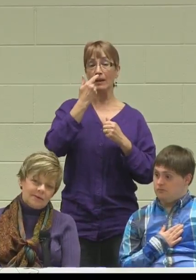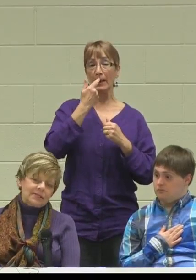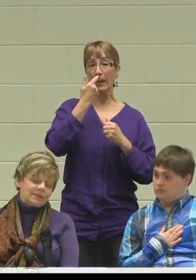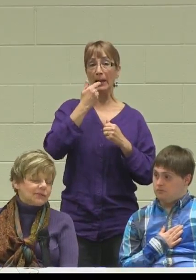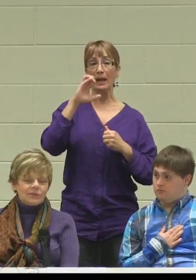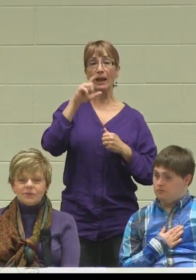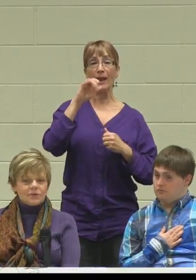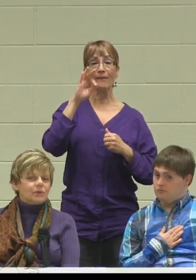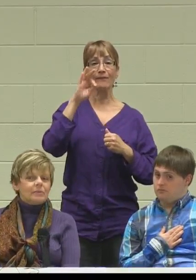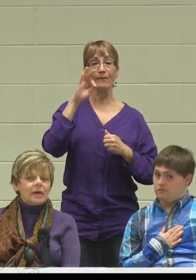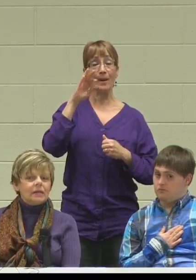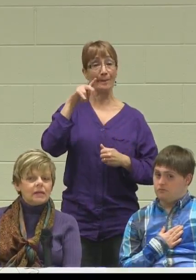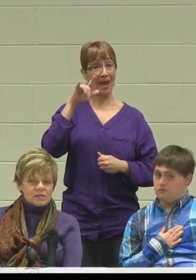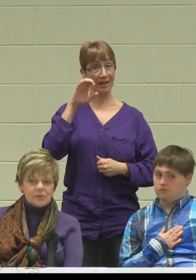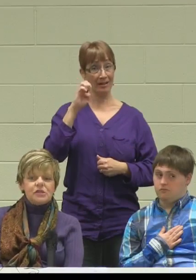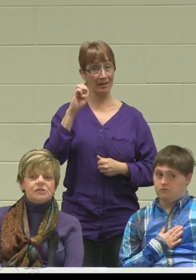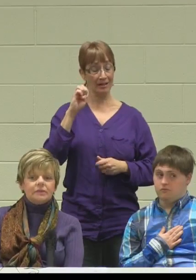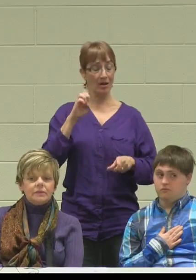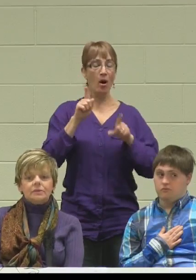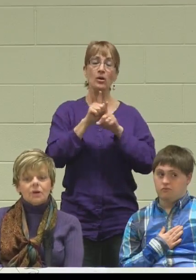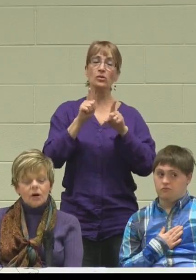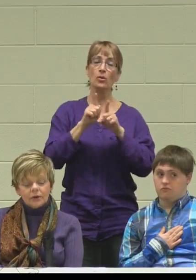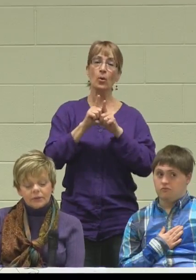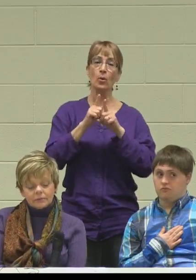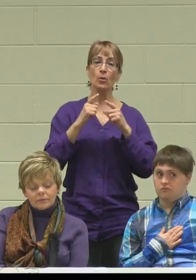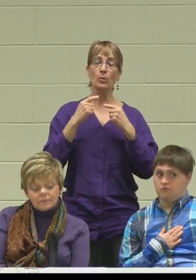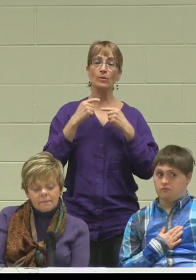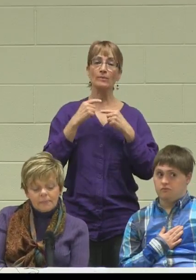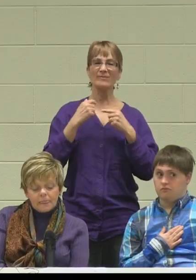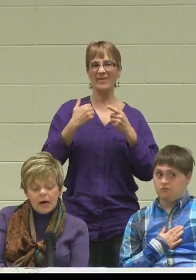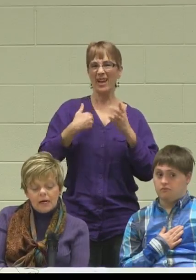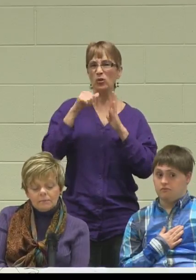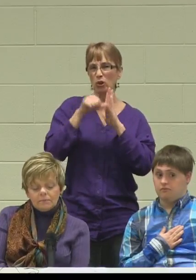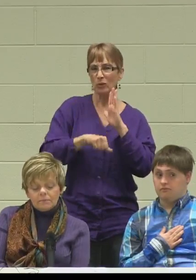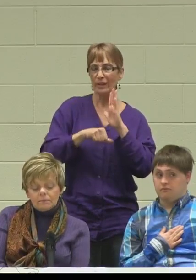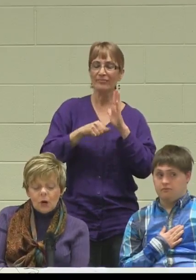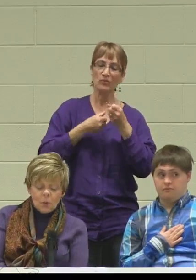So the surgeries really made the speech even harder.